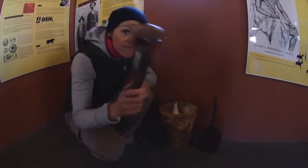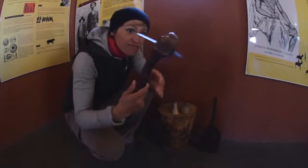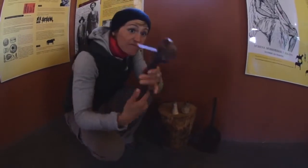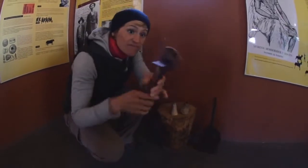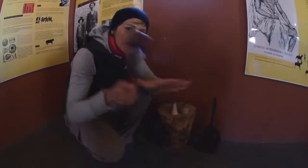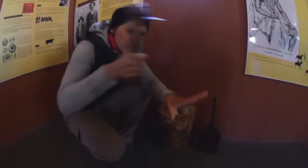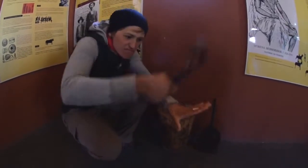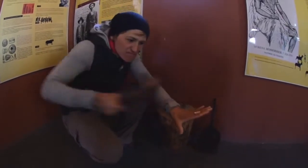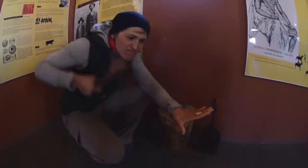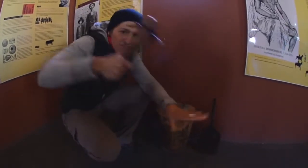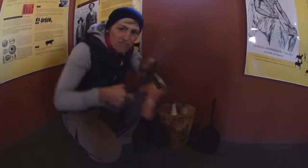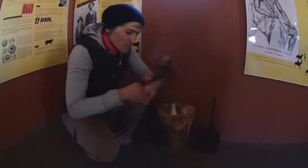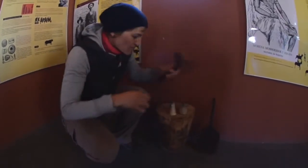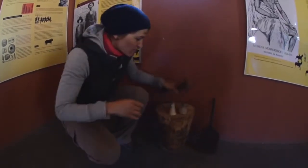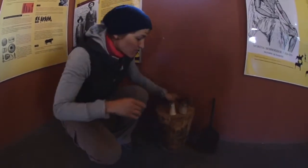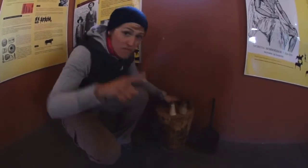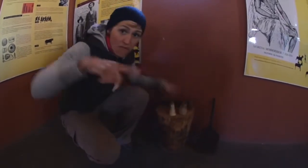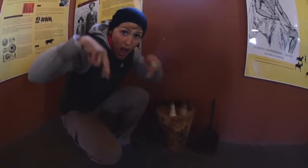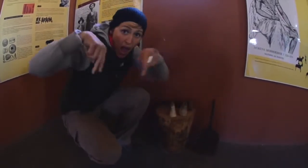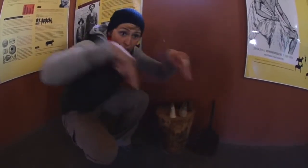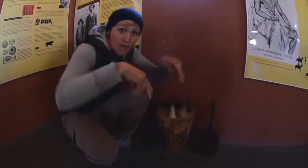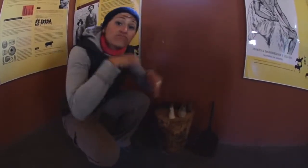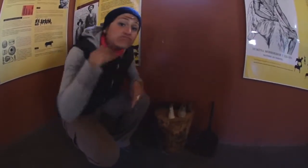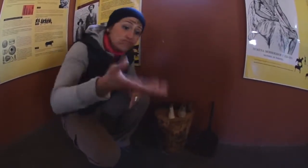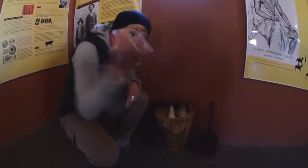This is a shovel used to dig and